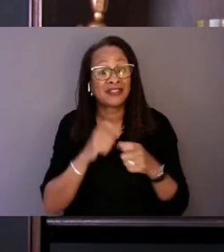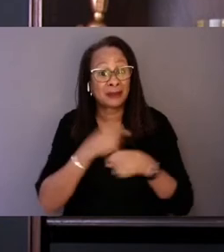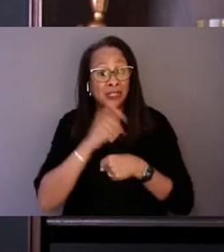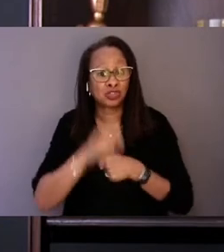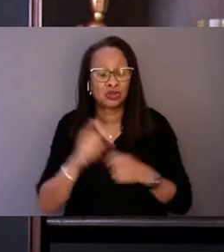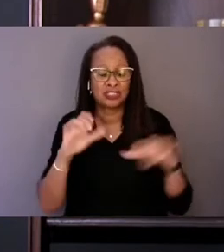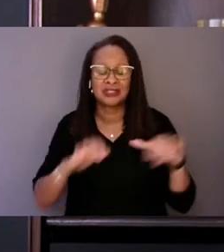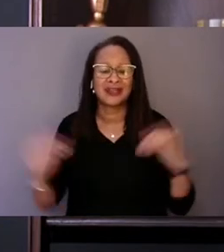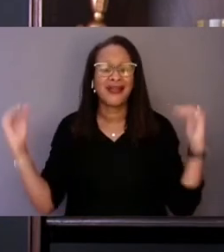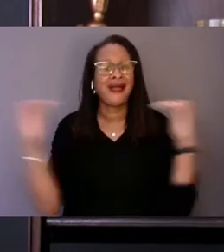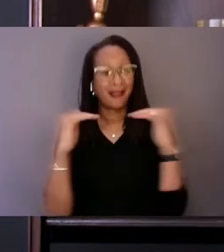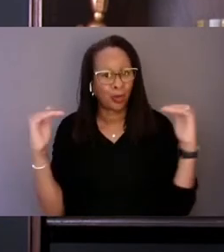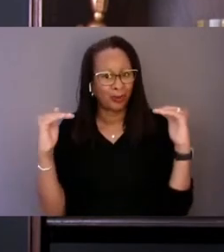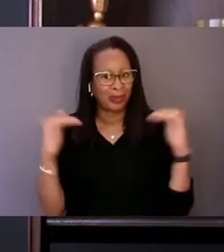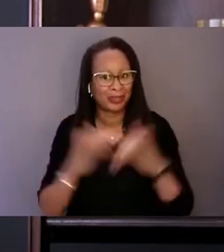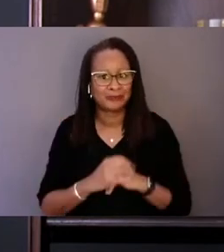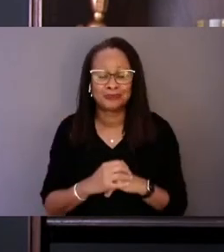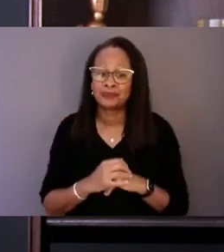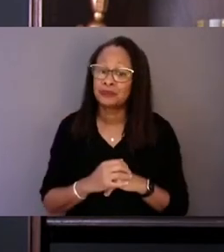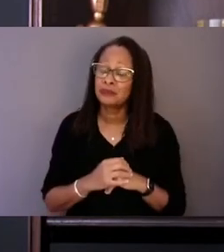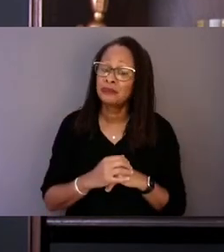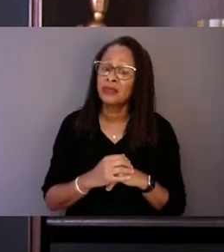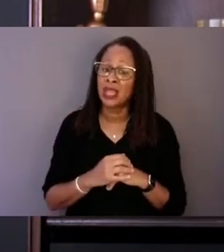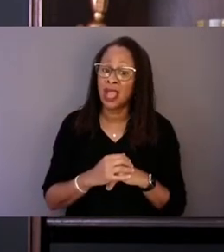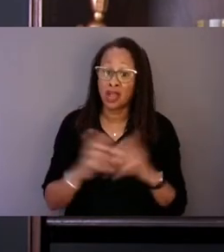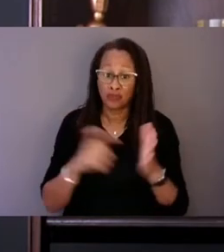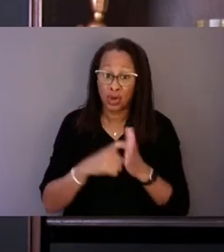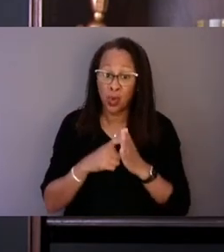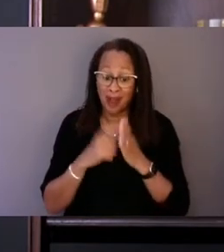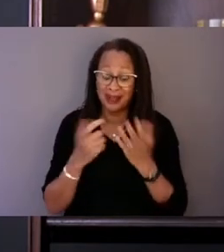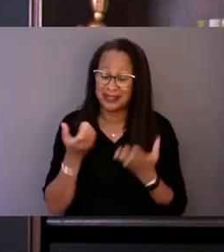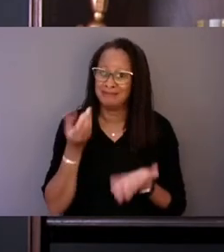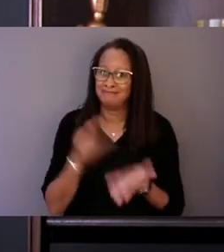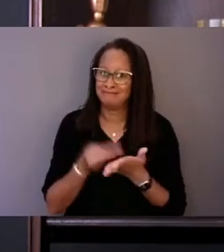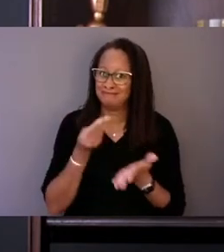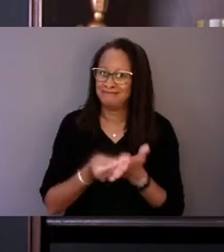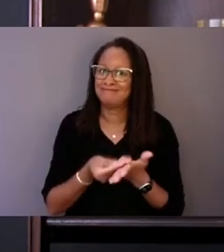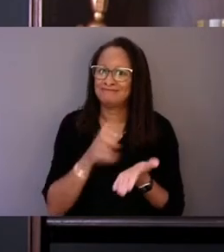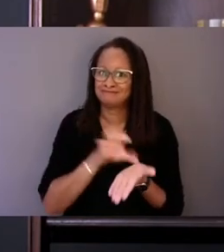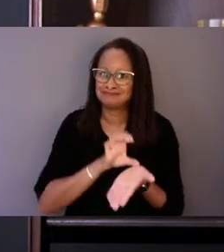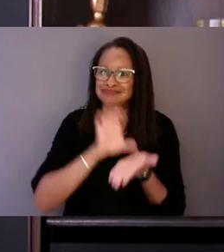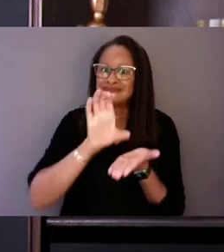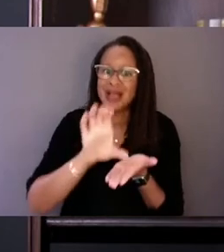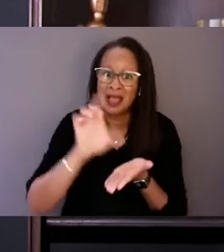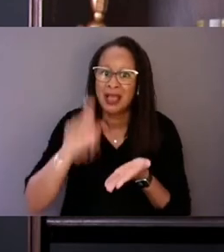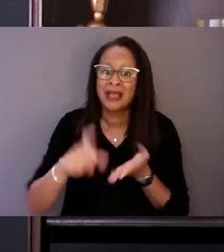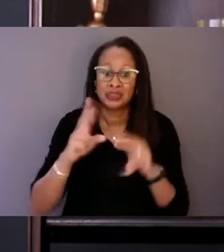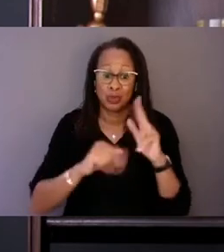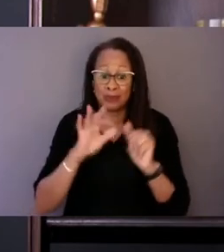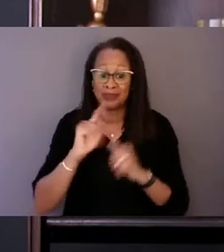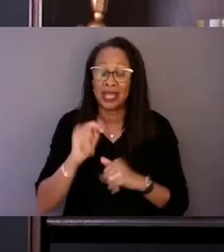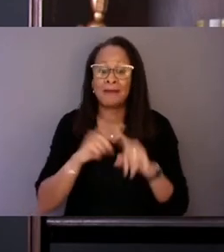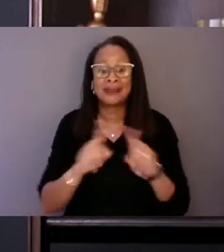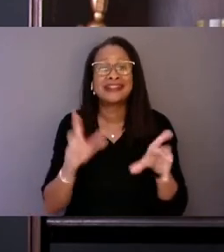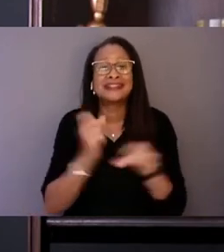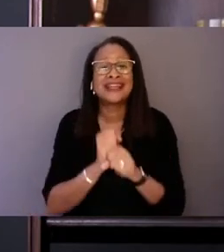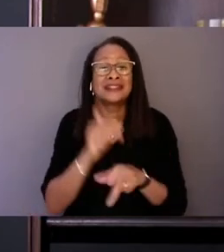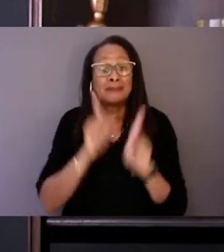Not only does this require significant funds to build out but it also will take personnel, infrastructure, coordination of services,